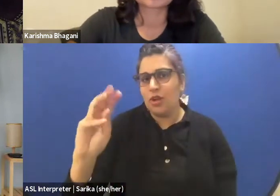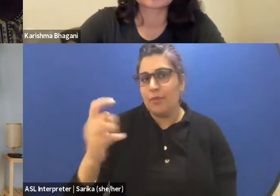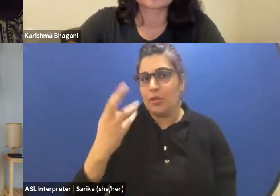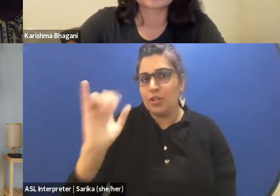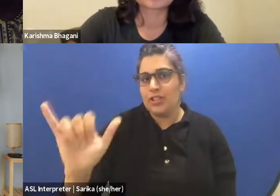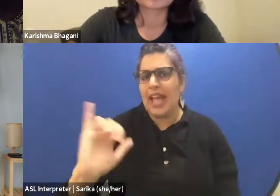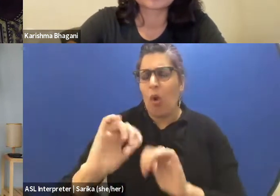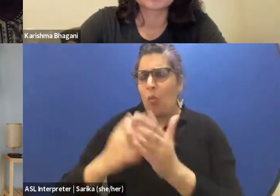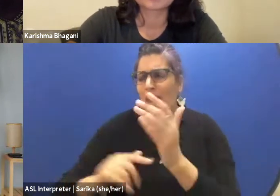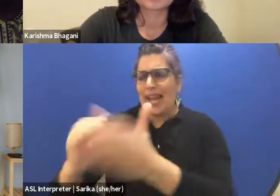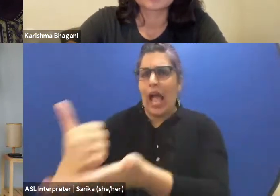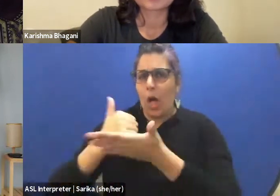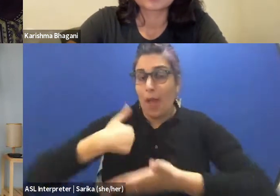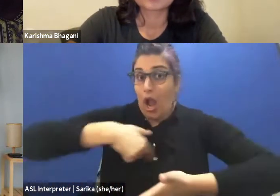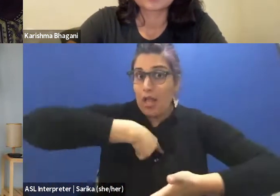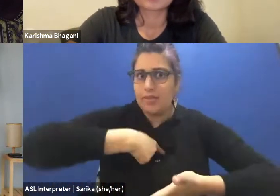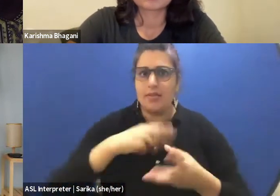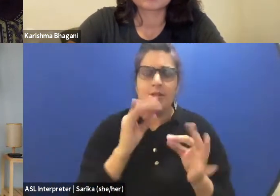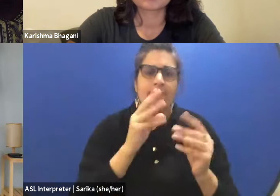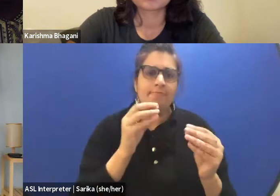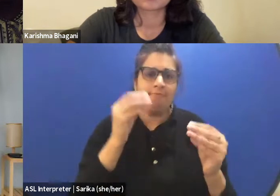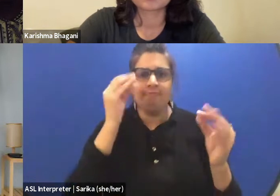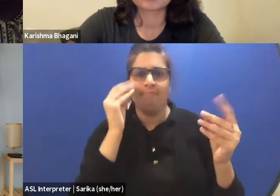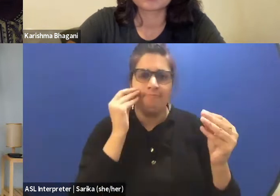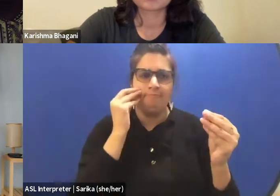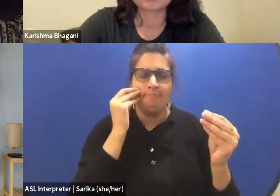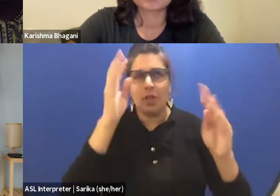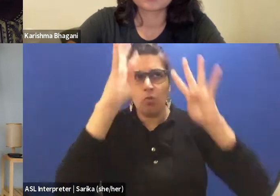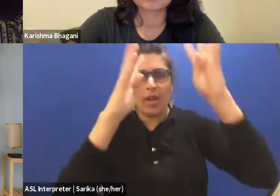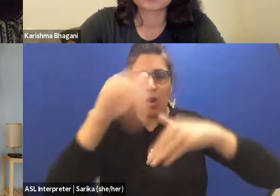or speak about within the creative process, our creative process on the continent?